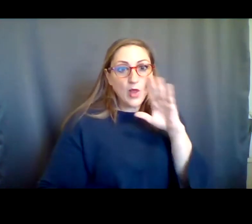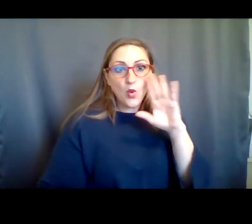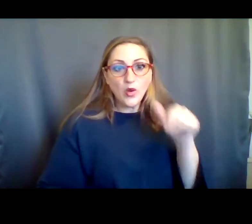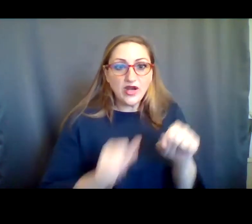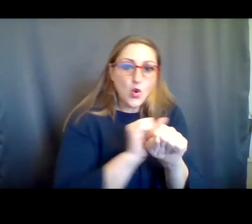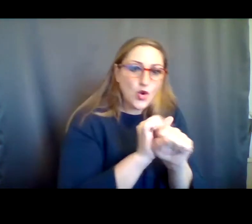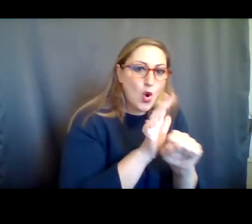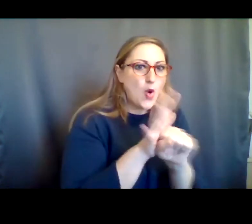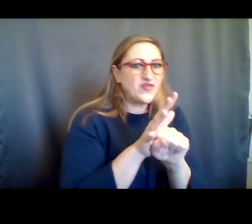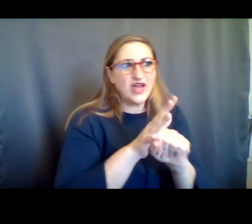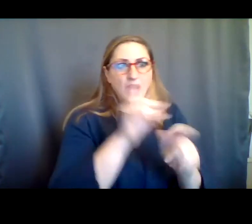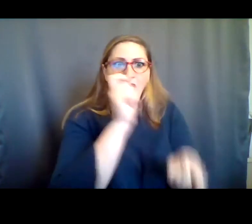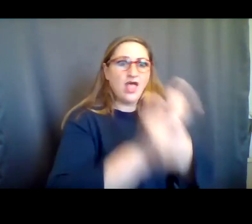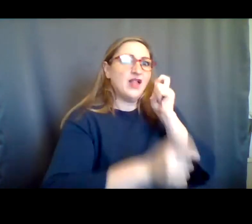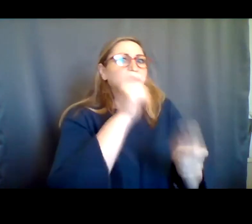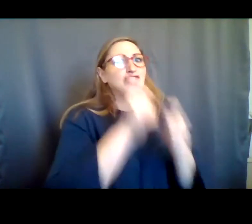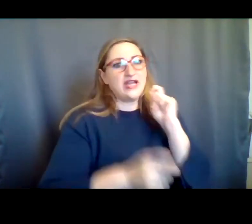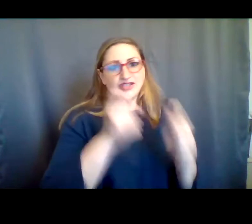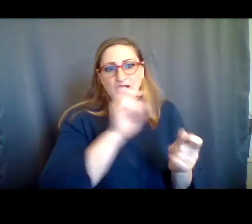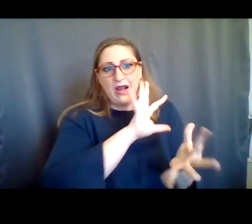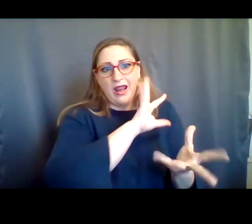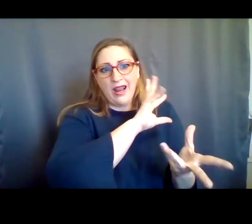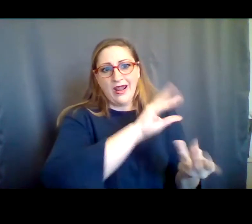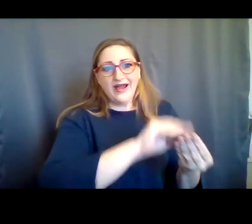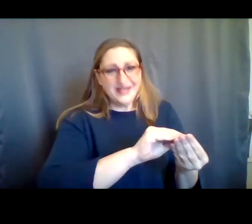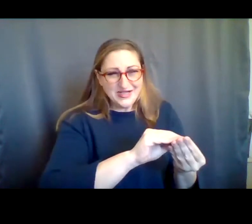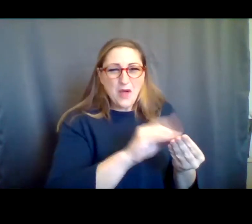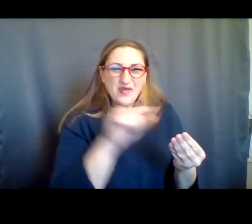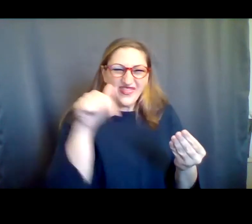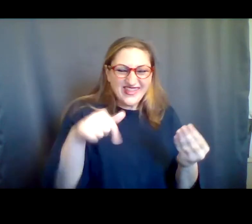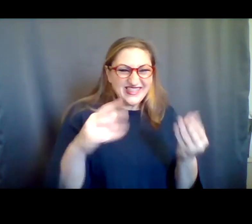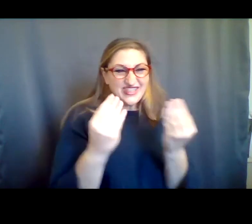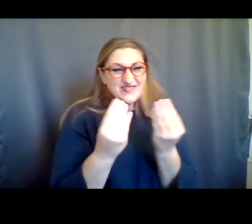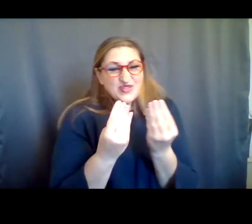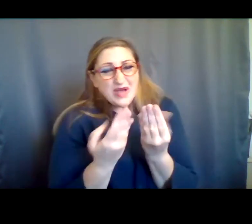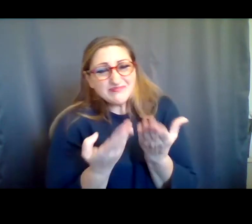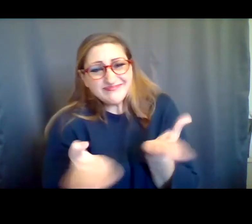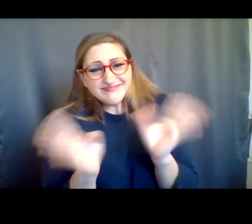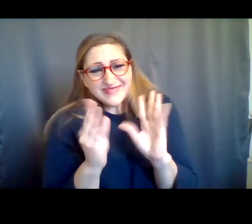rapidly changing and it compiles over time, so it gives you a broad view of this information from